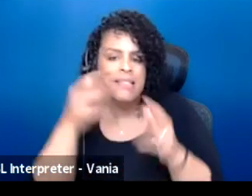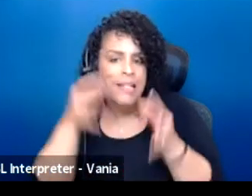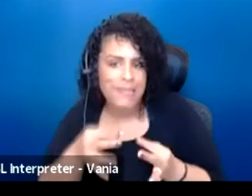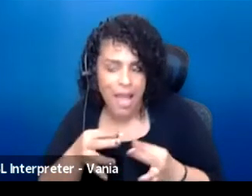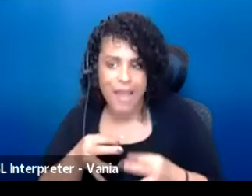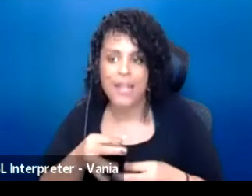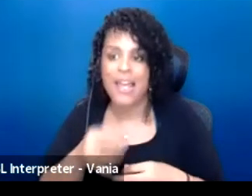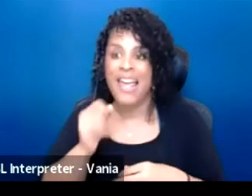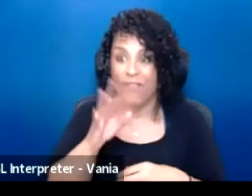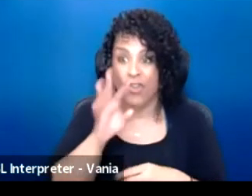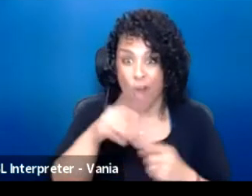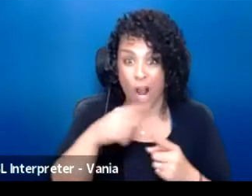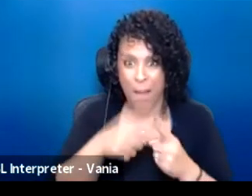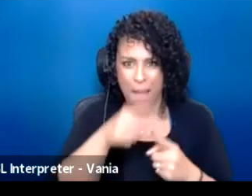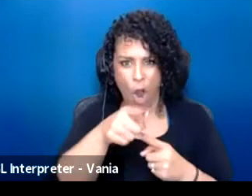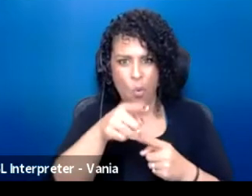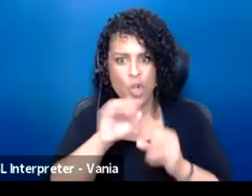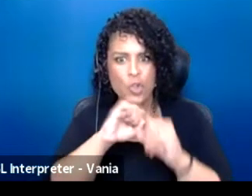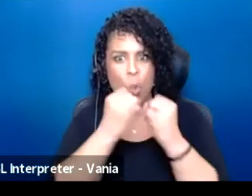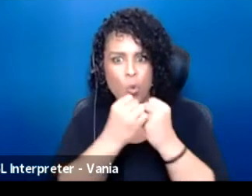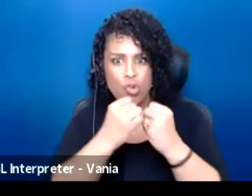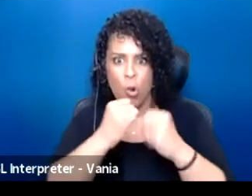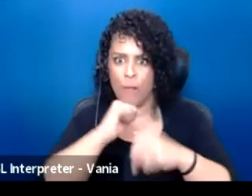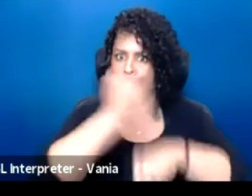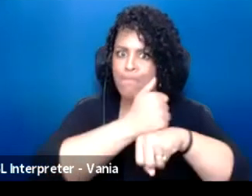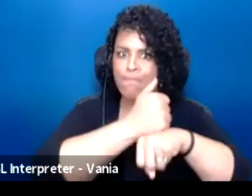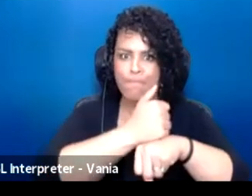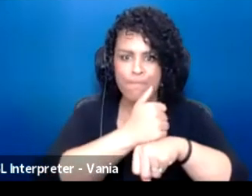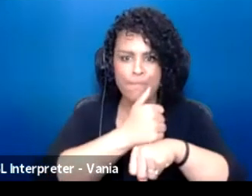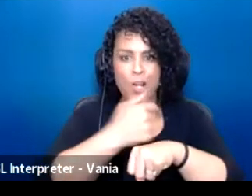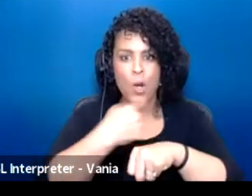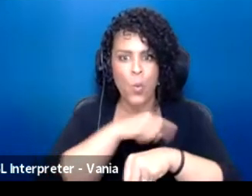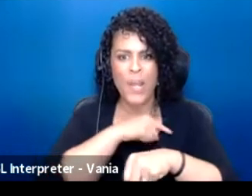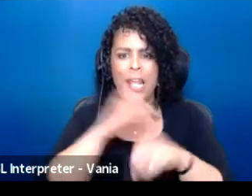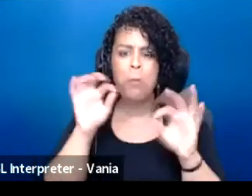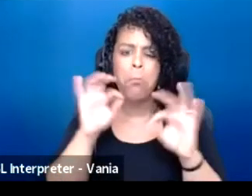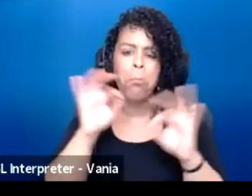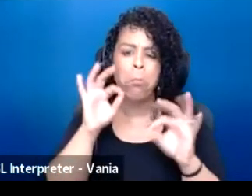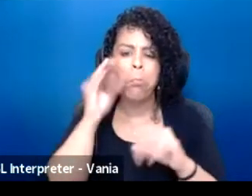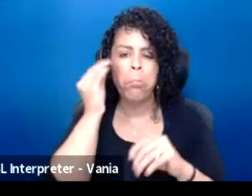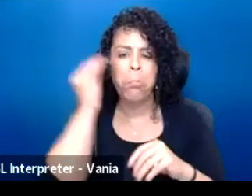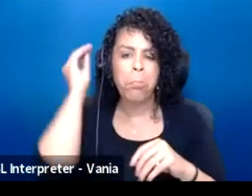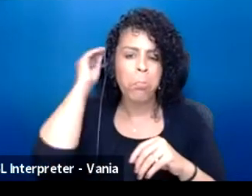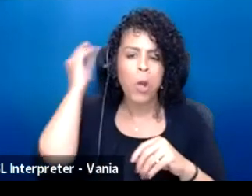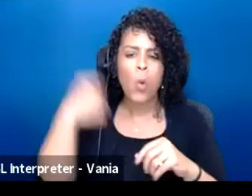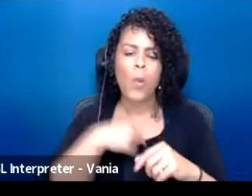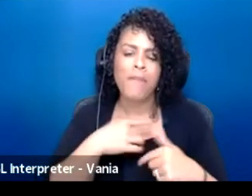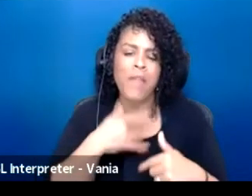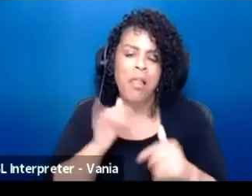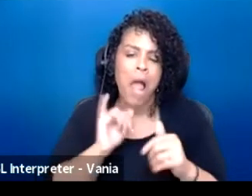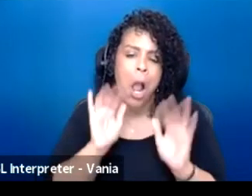sorts of social constructs that we just sort of take for granted in our super conscious where we become desensitized to it, like professionalism.